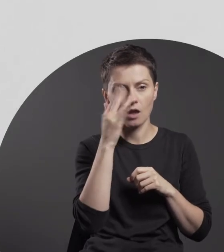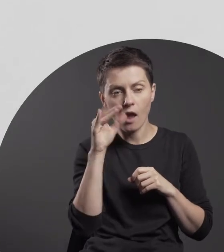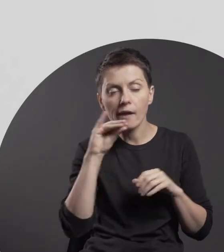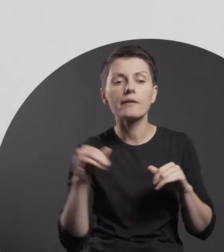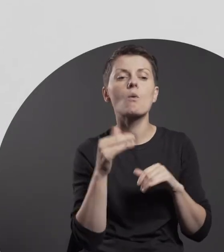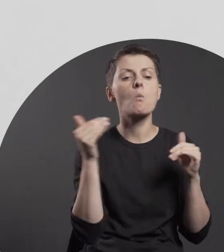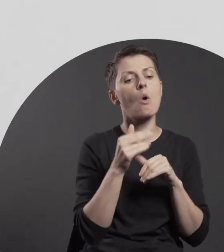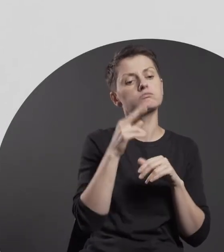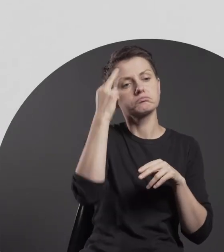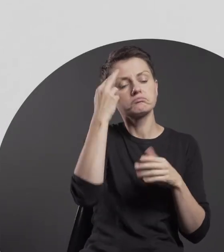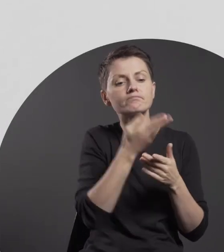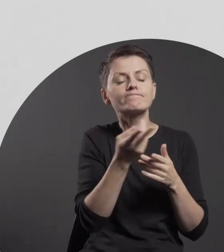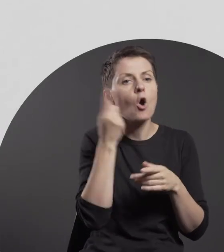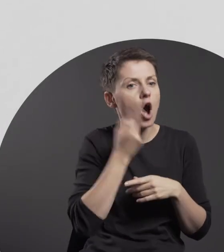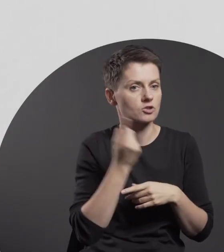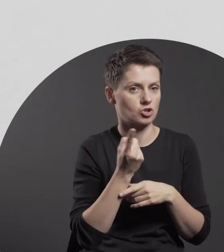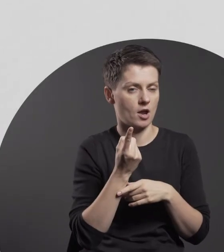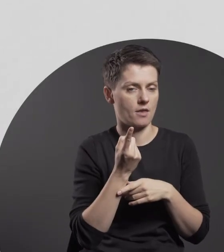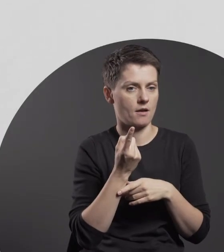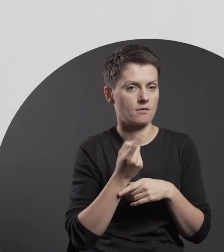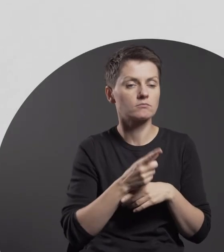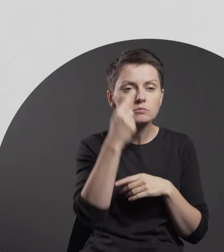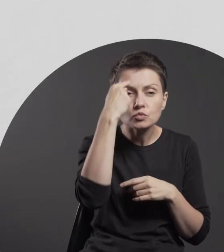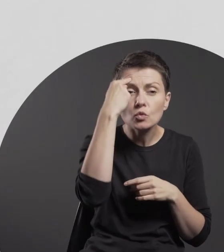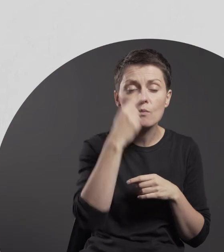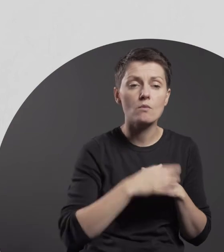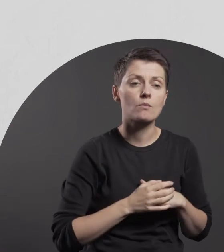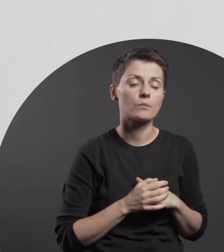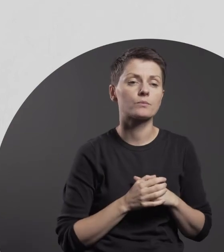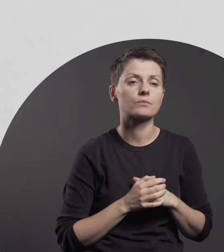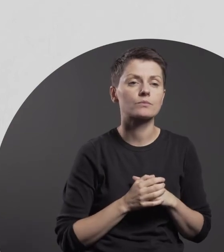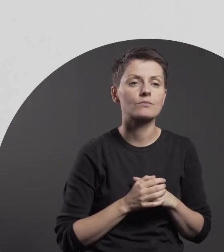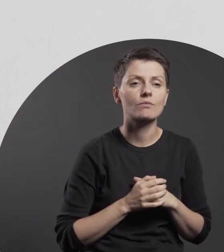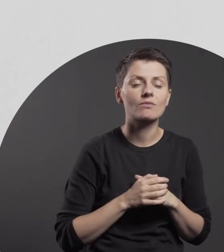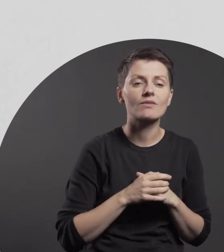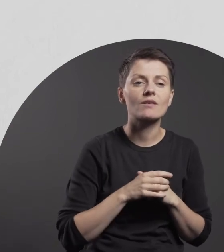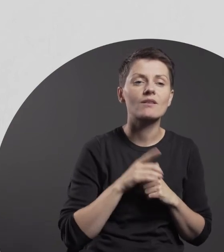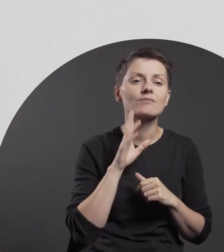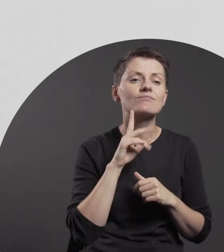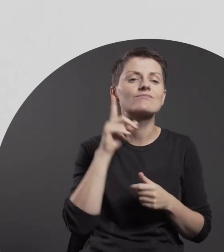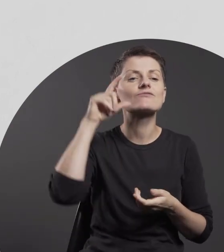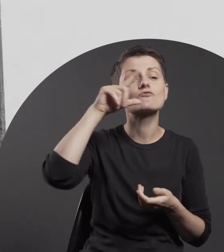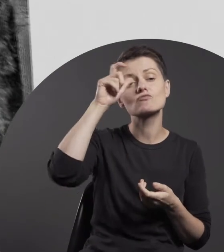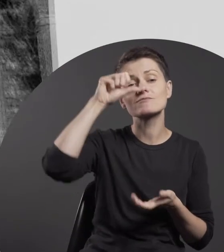as a warning reminding us all that the Anthropocene is merely a fleeting,